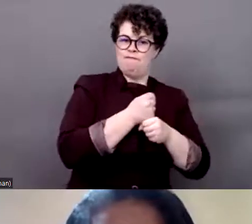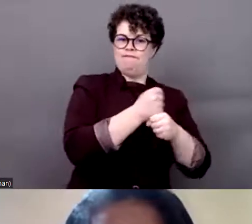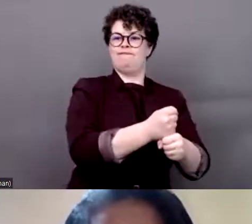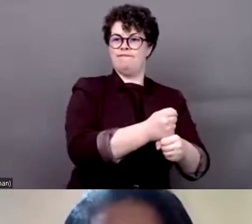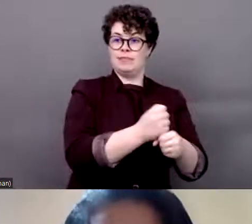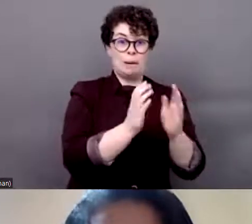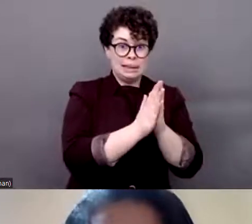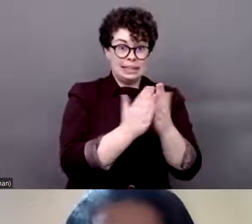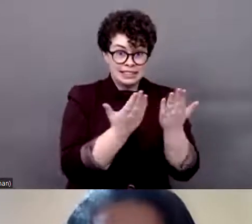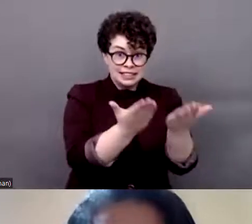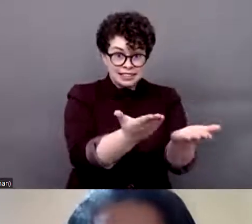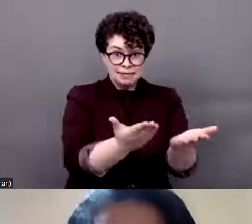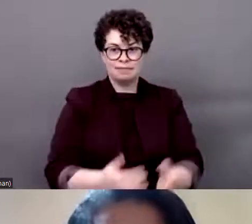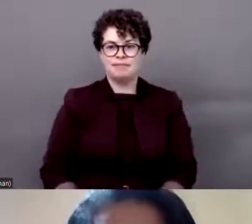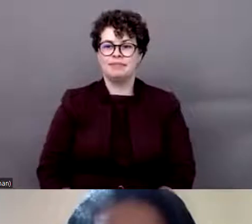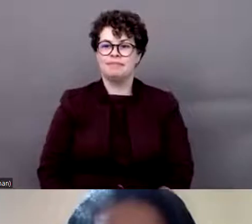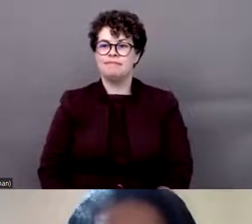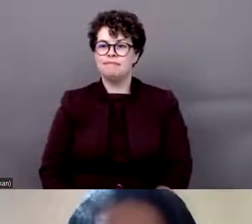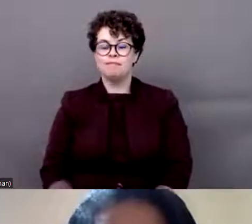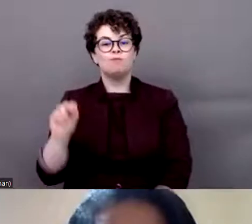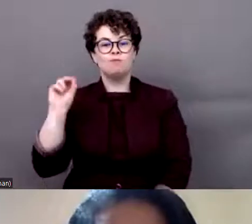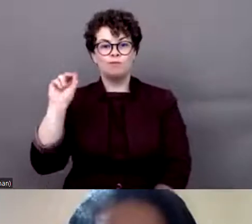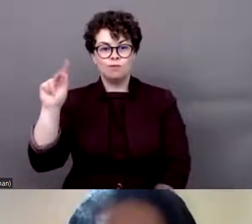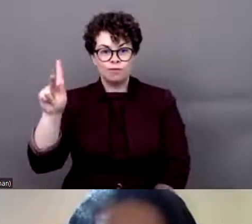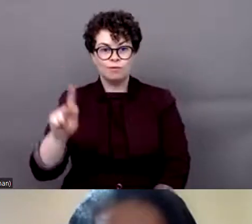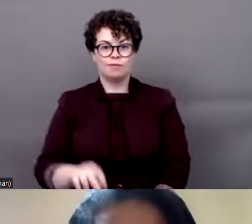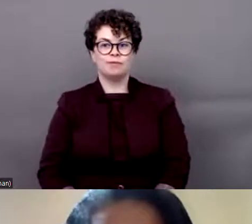yours. >> MANASE NTUTU: OK.